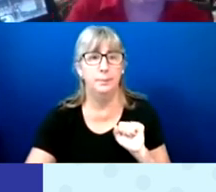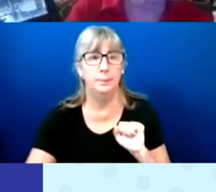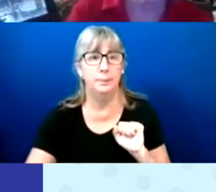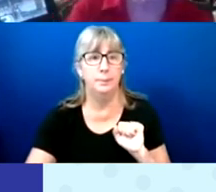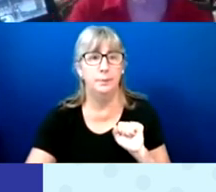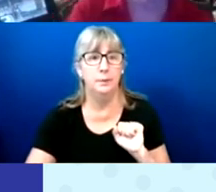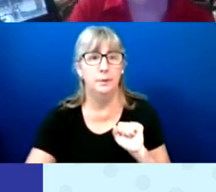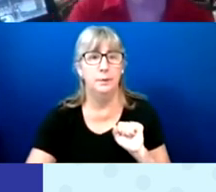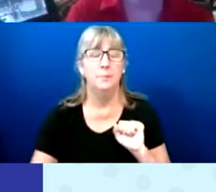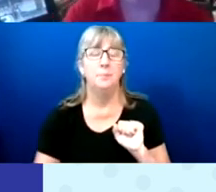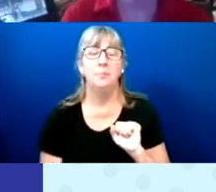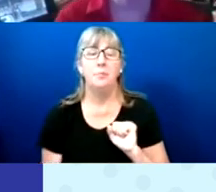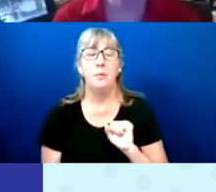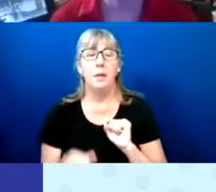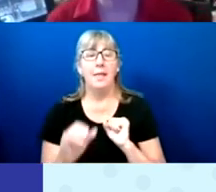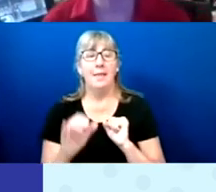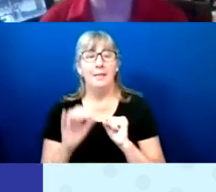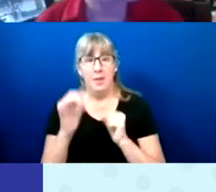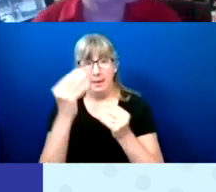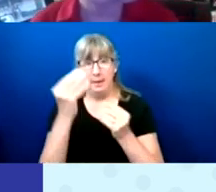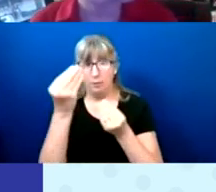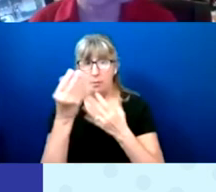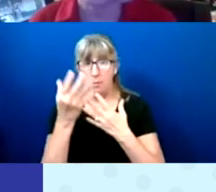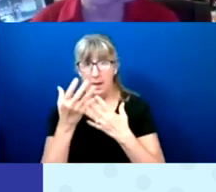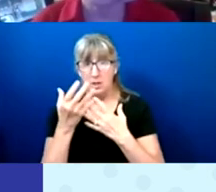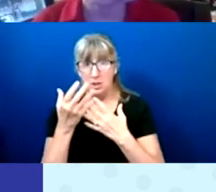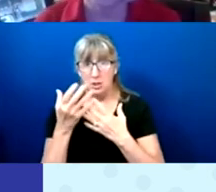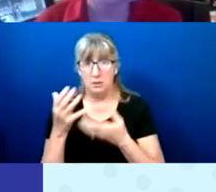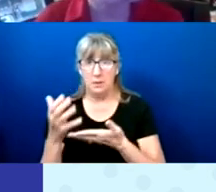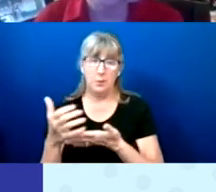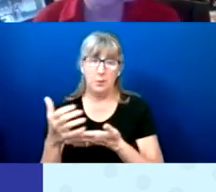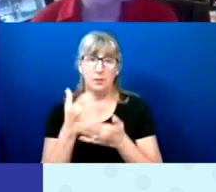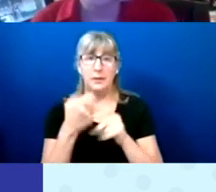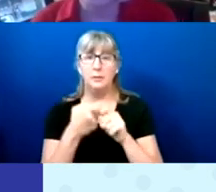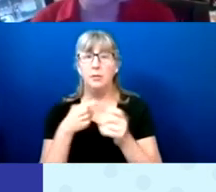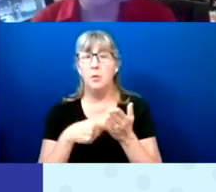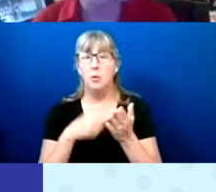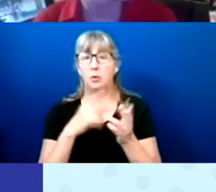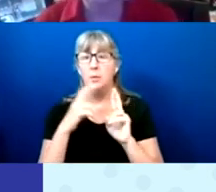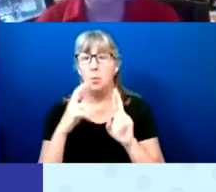We've taken that information that we have collected from the reports and the report